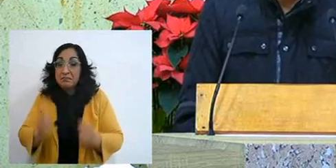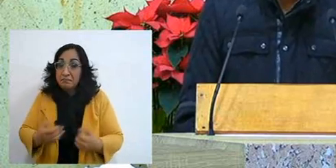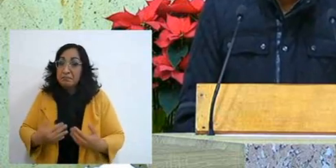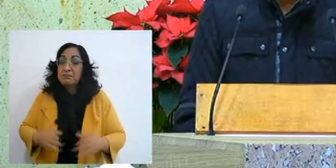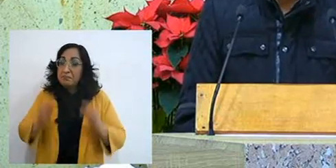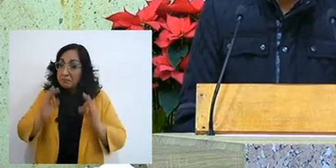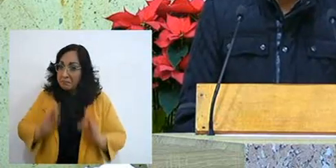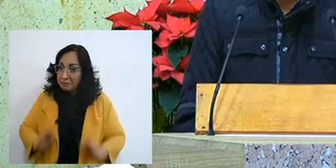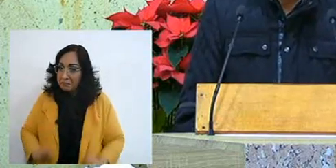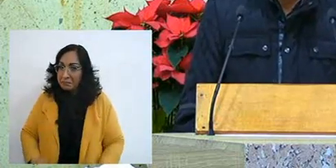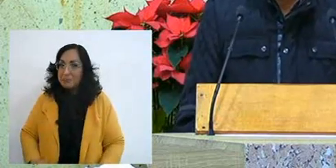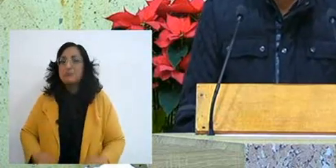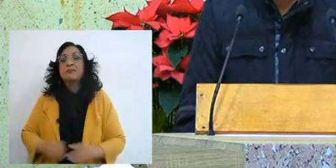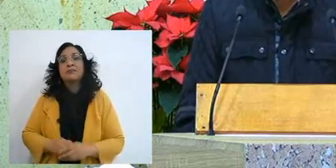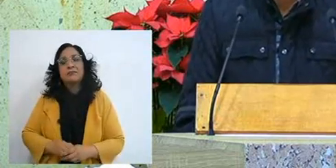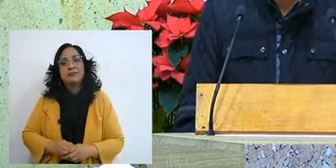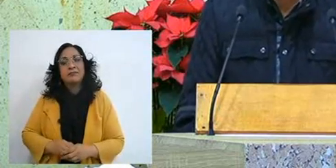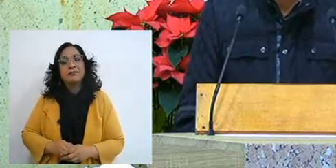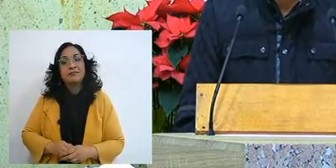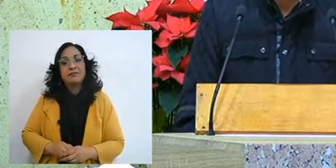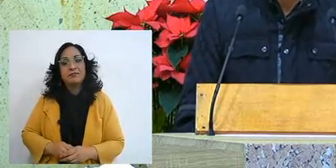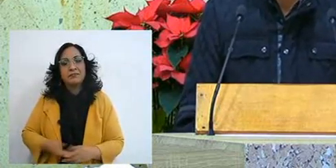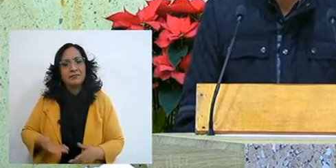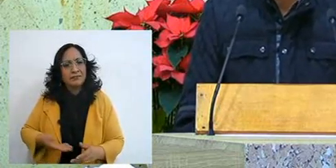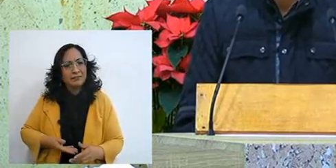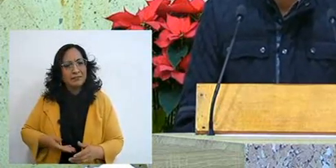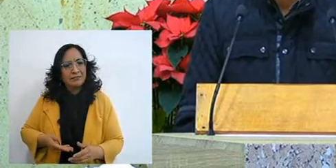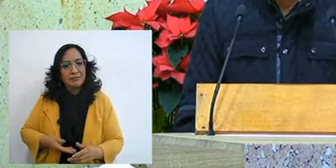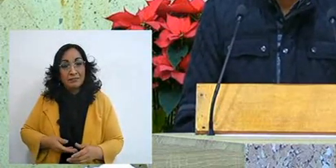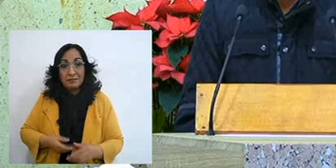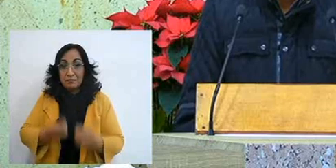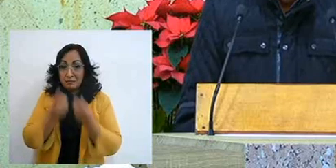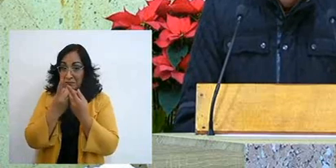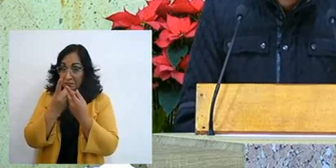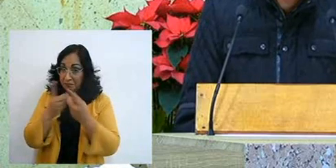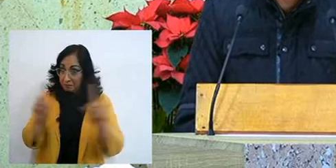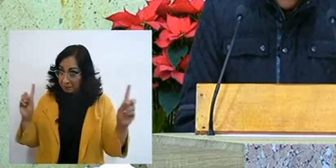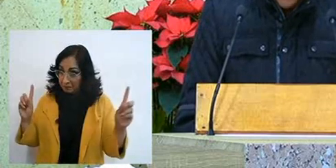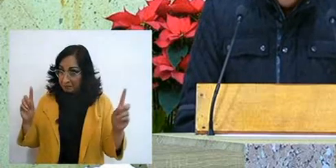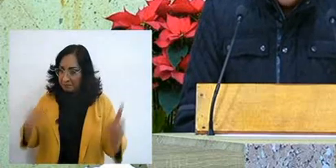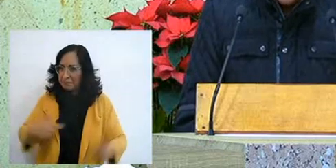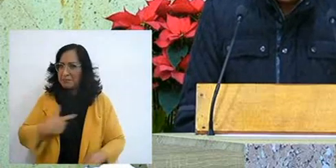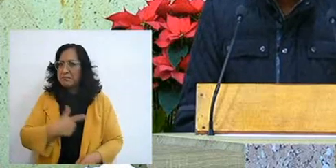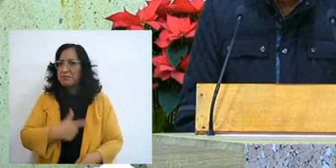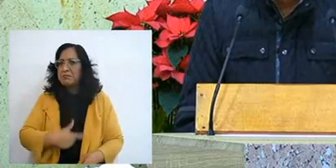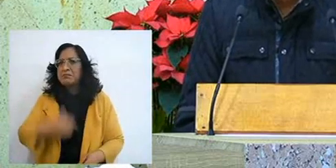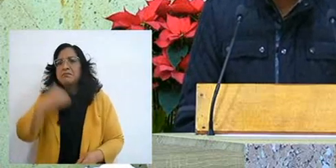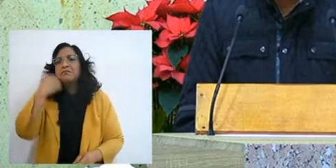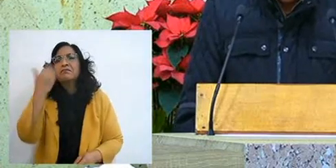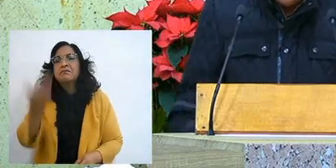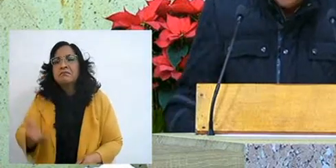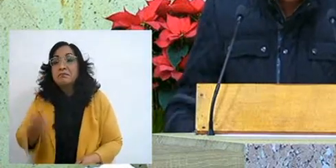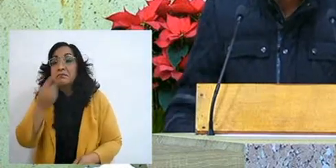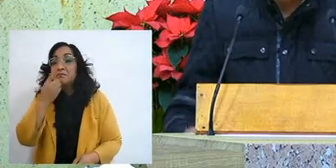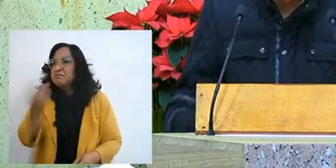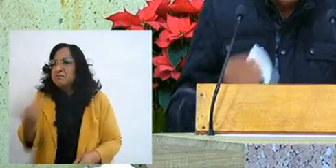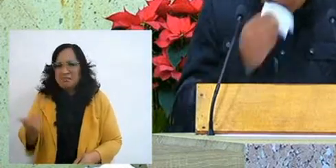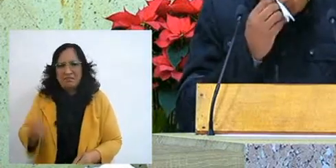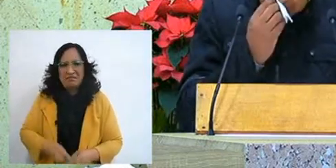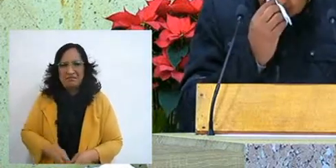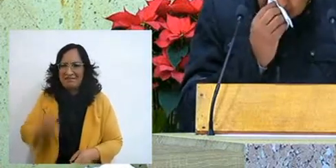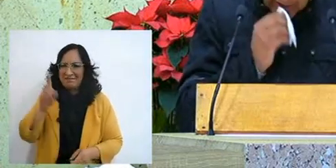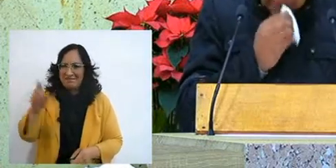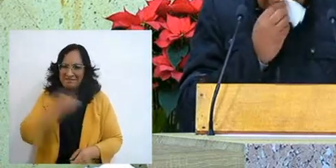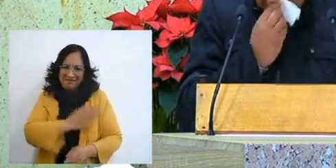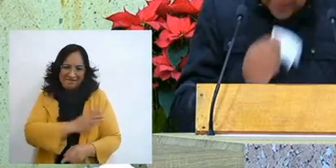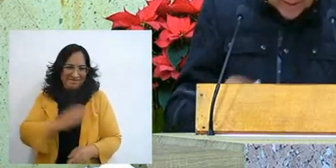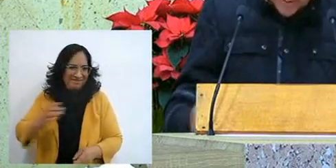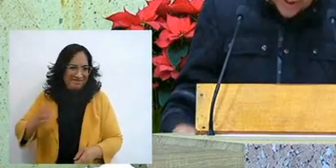there was even already, there was at that time an intention to divorce, because I said that this was fanaticism,